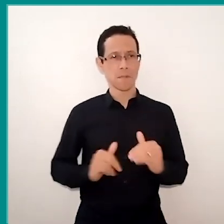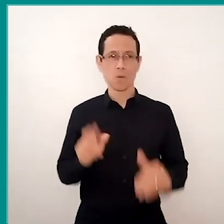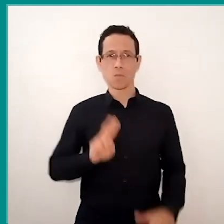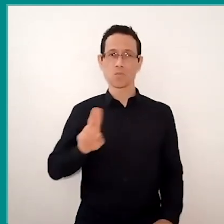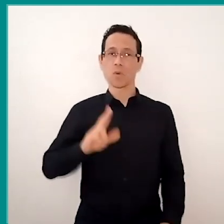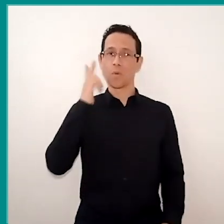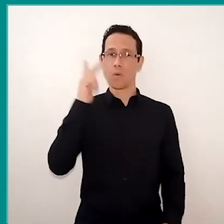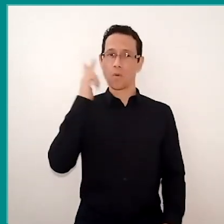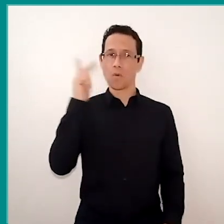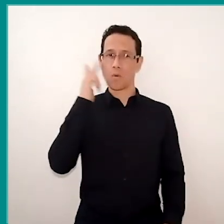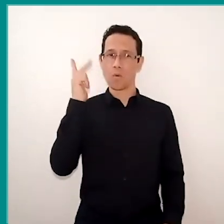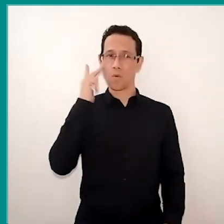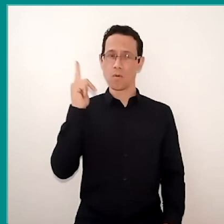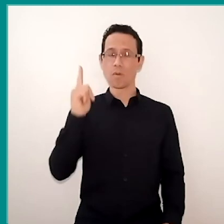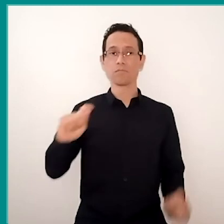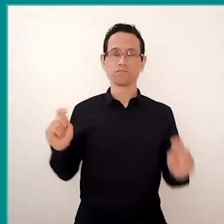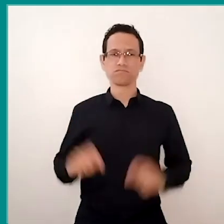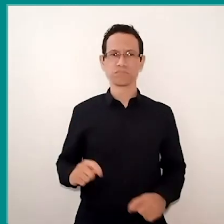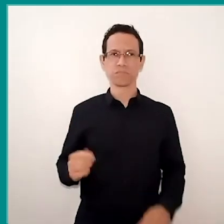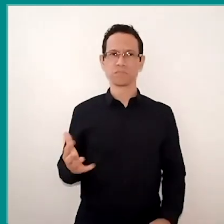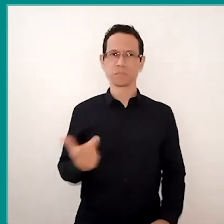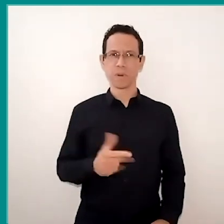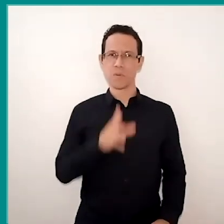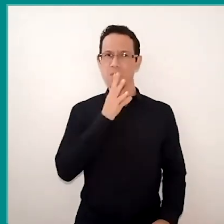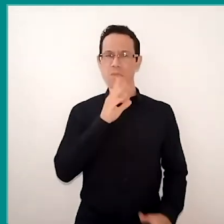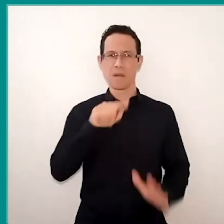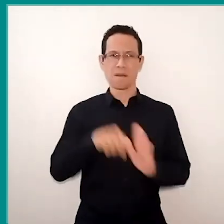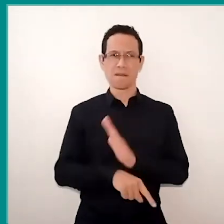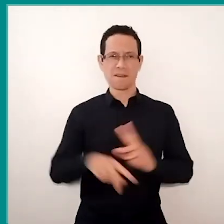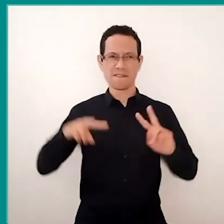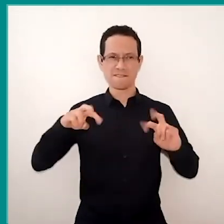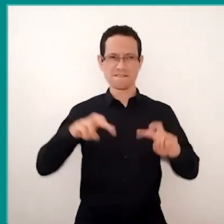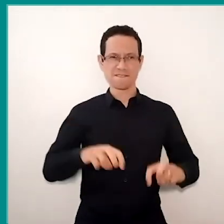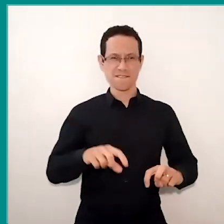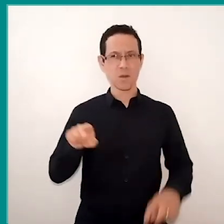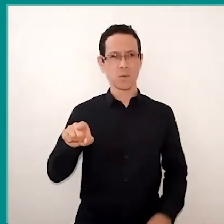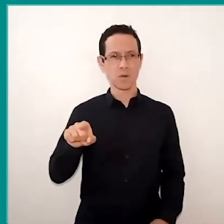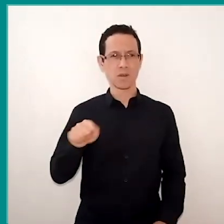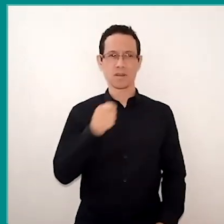But when I ask for competences, skills, knowledge, critical eye, all this requires training,